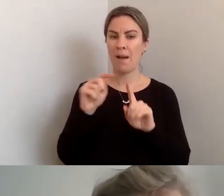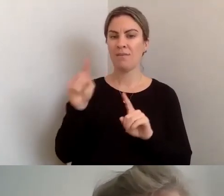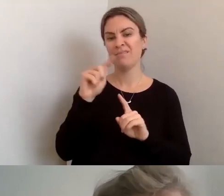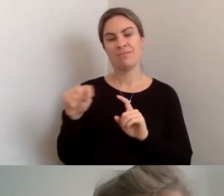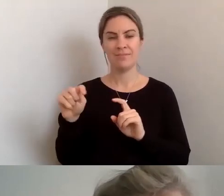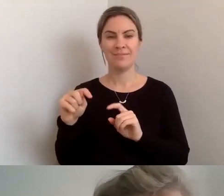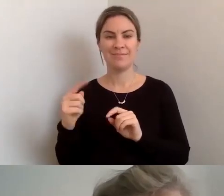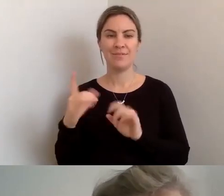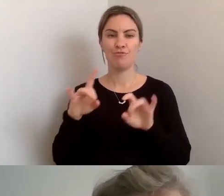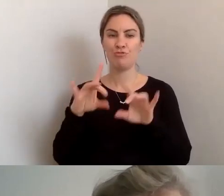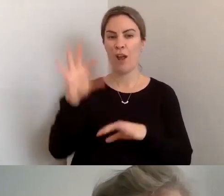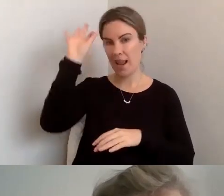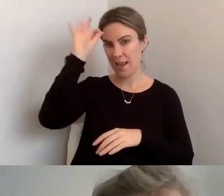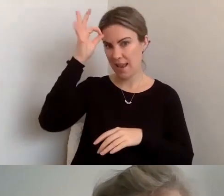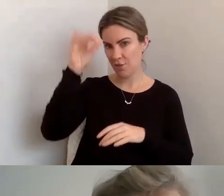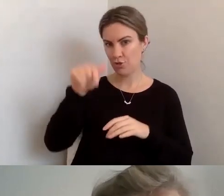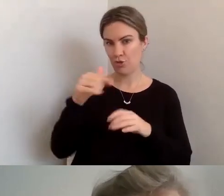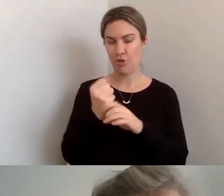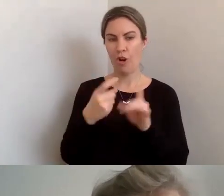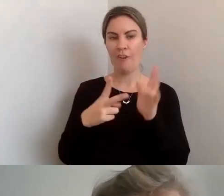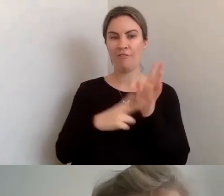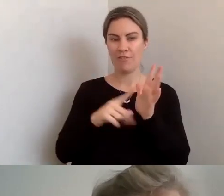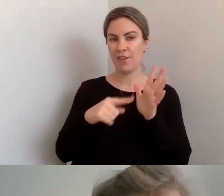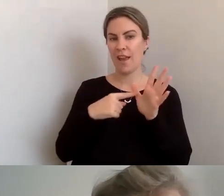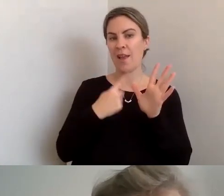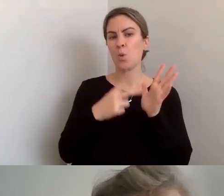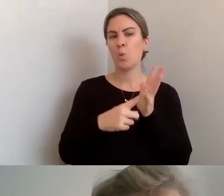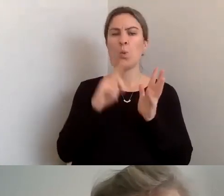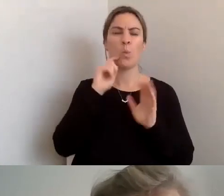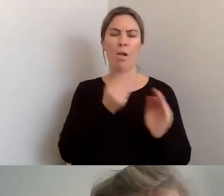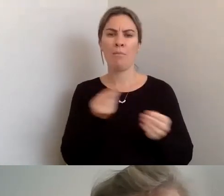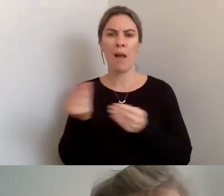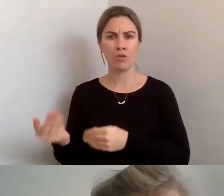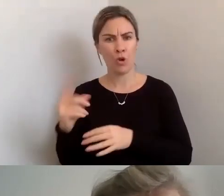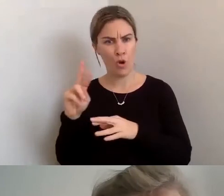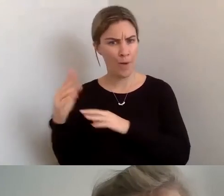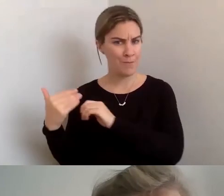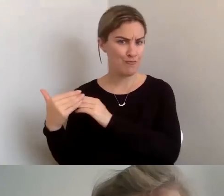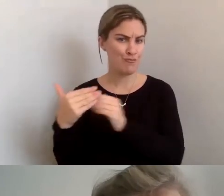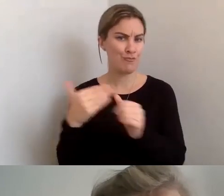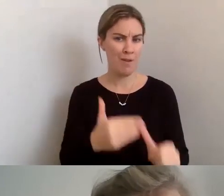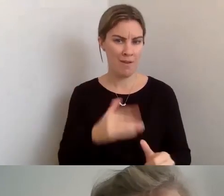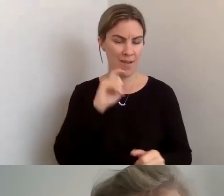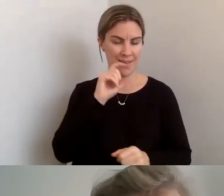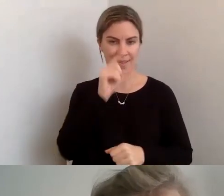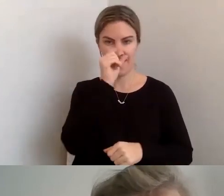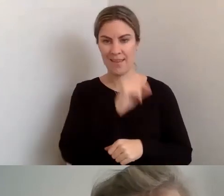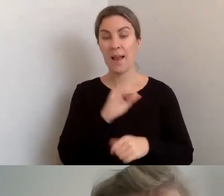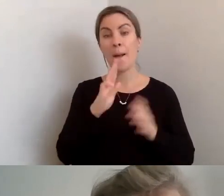on to Martin or Jody, and they can get back to you. Martin, Jody, do you have any final pieces of advice or anything you'd like to leave